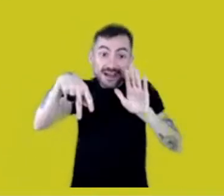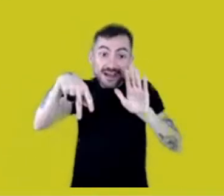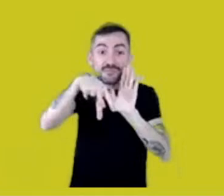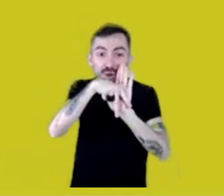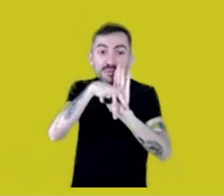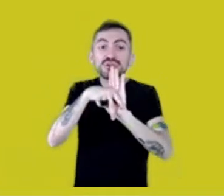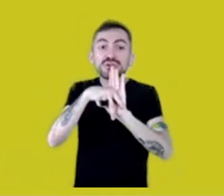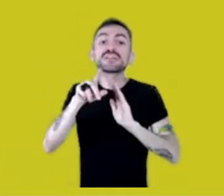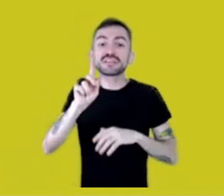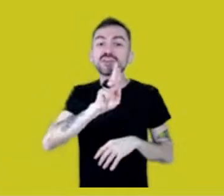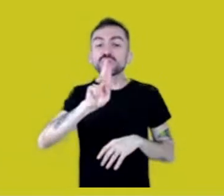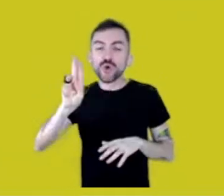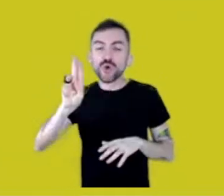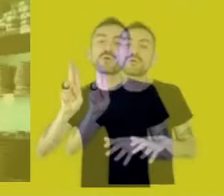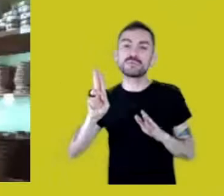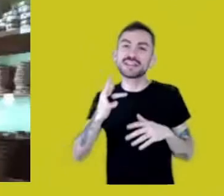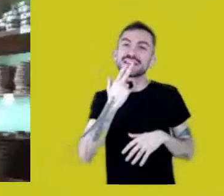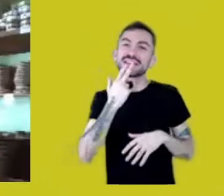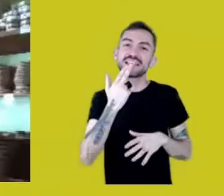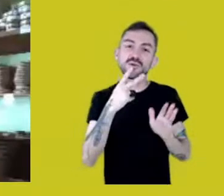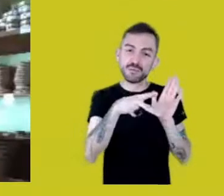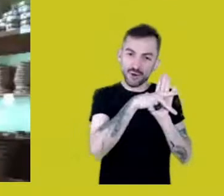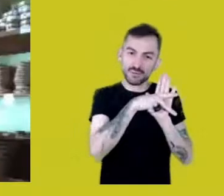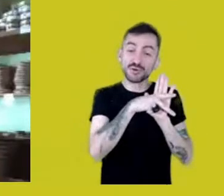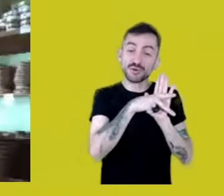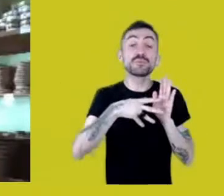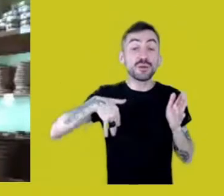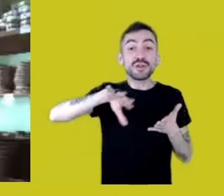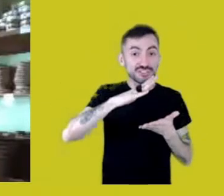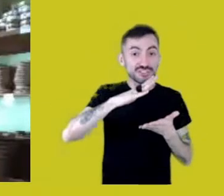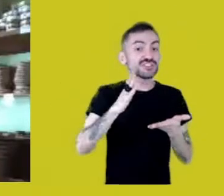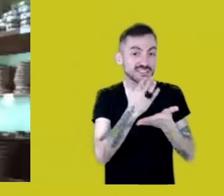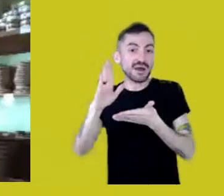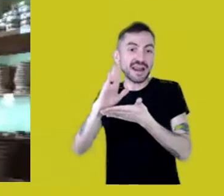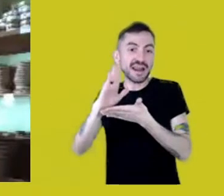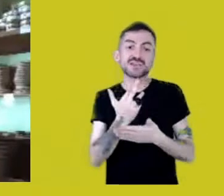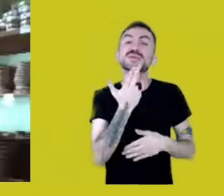so, there’s a difference for us, even in our language, between lands.